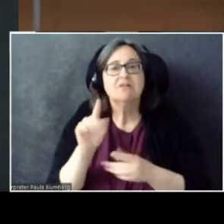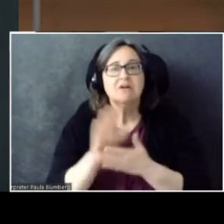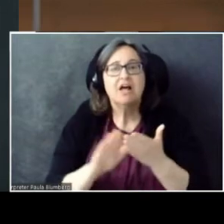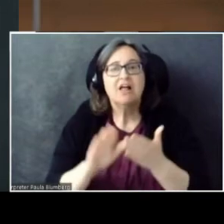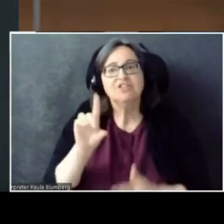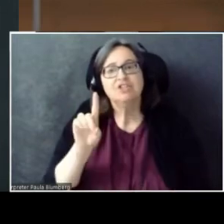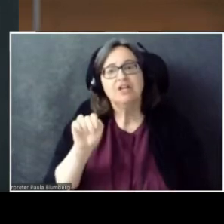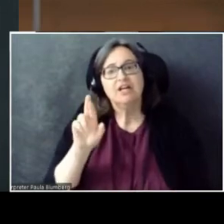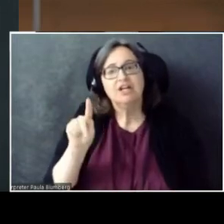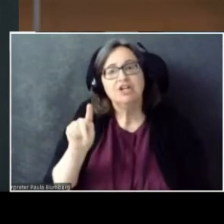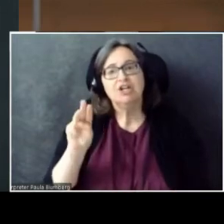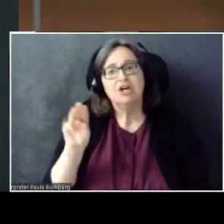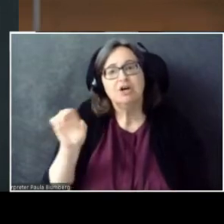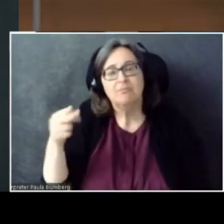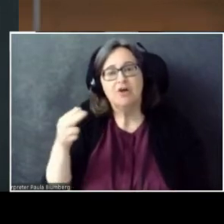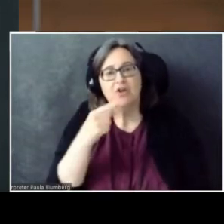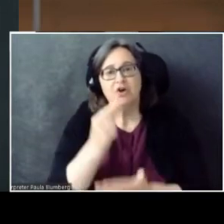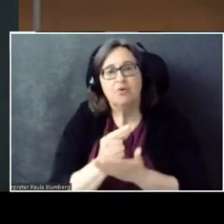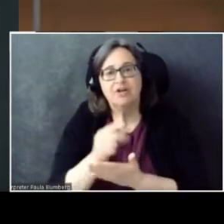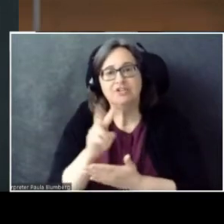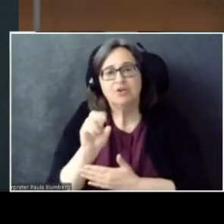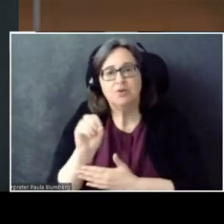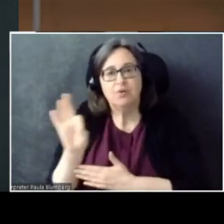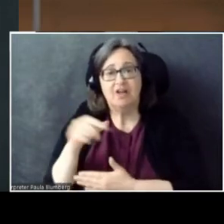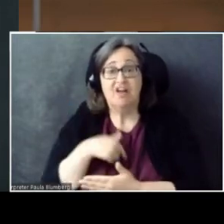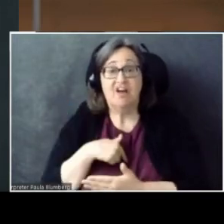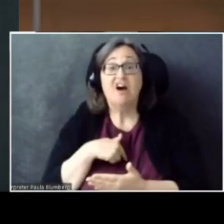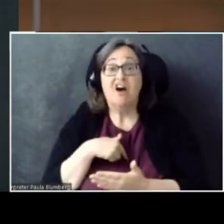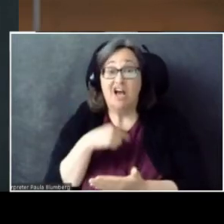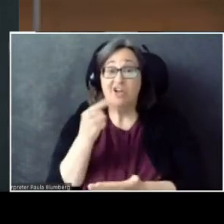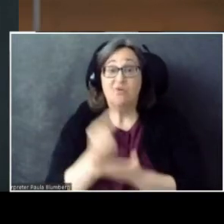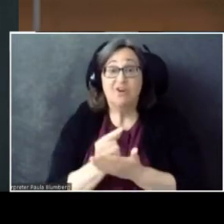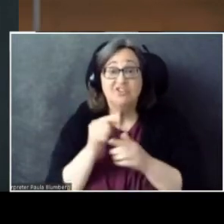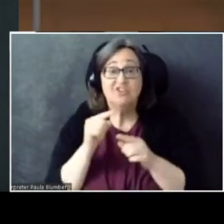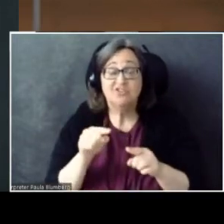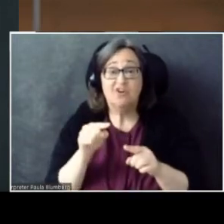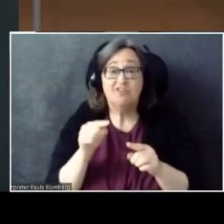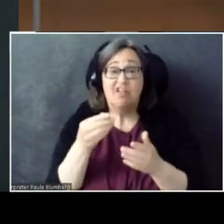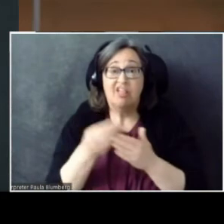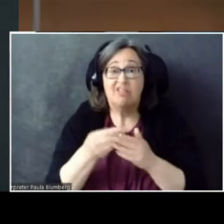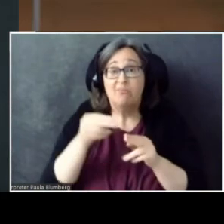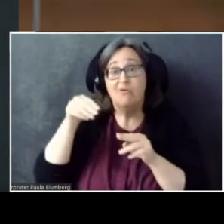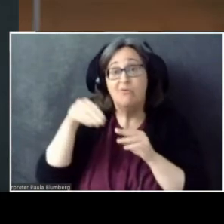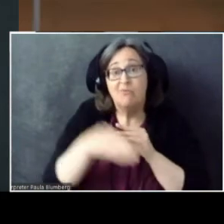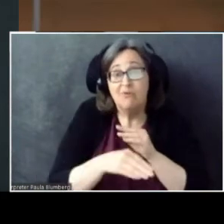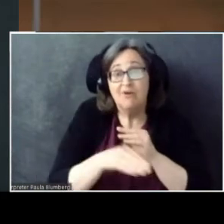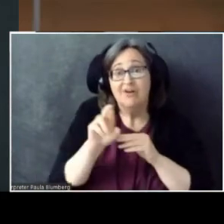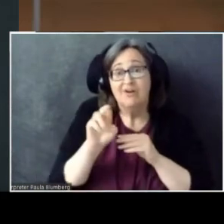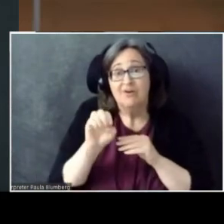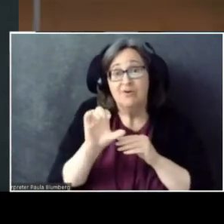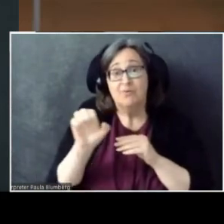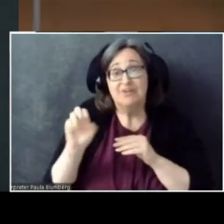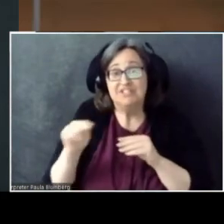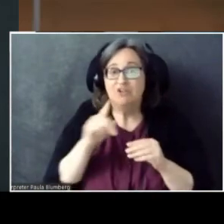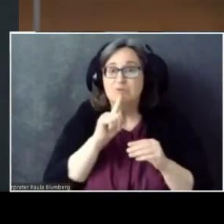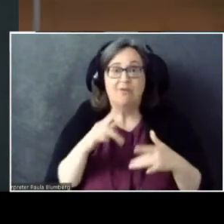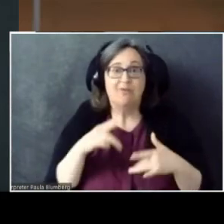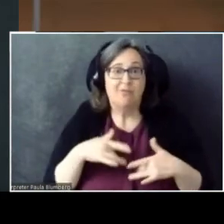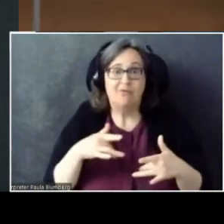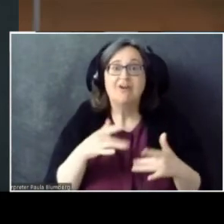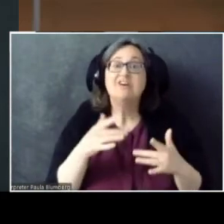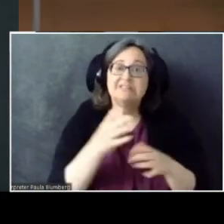I finished college in the middle of the recession and was very, very happy to get a job at Microsoft.